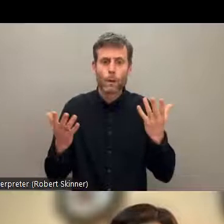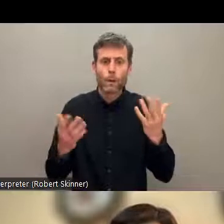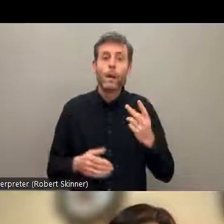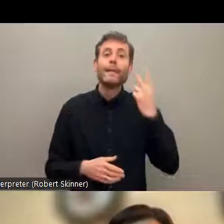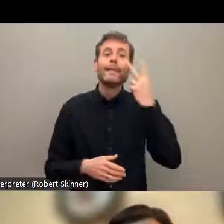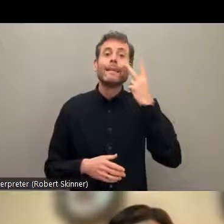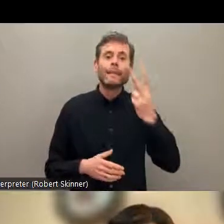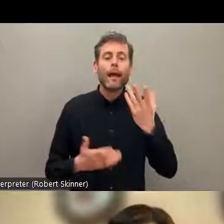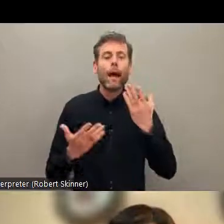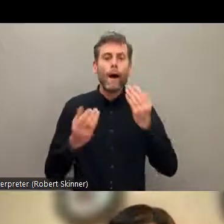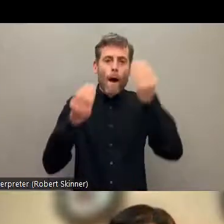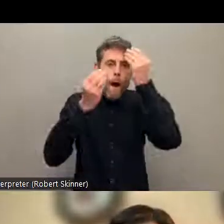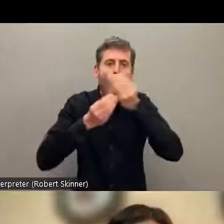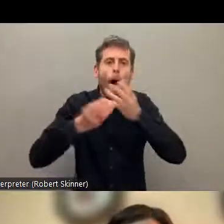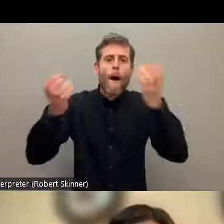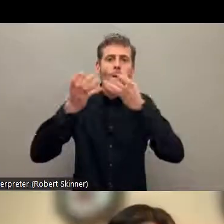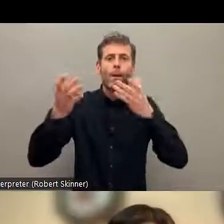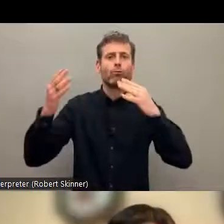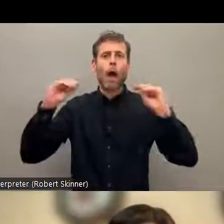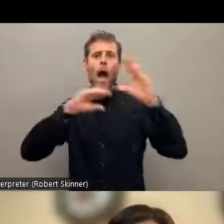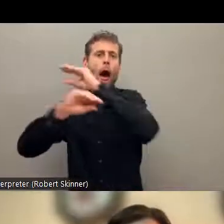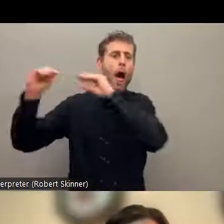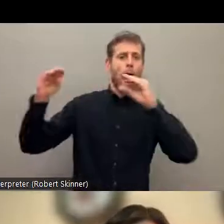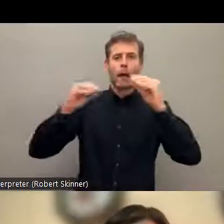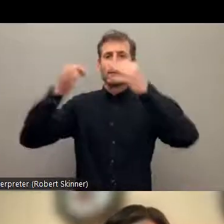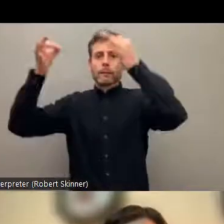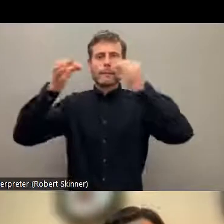accessing formats within disability discourse has been dominant but